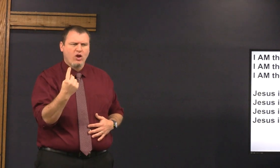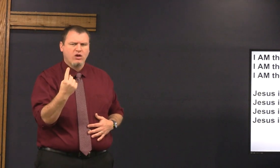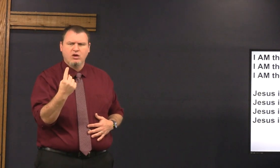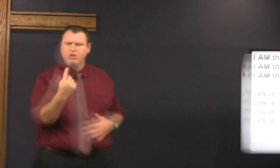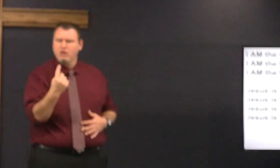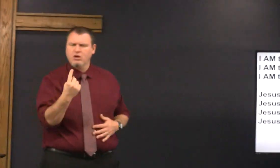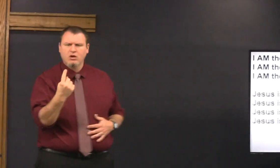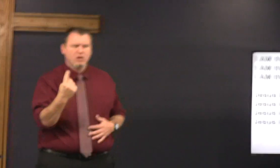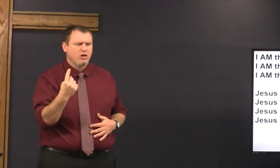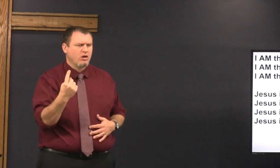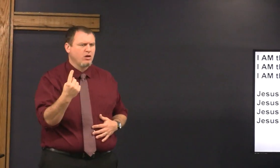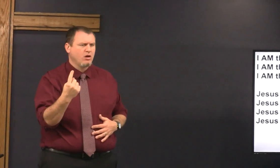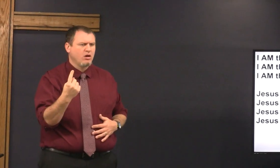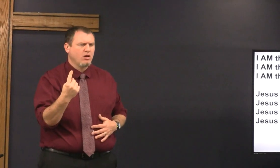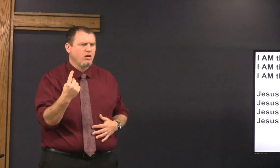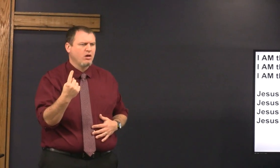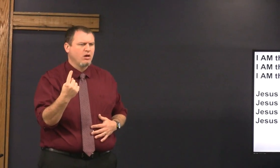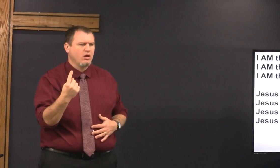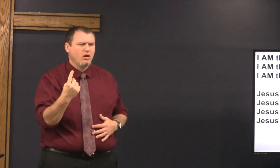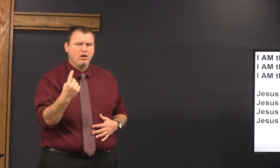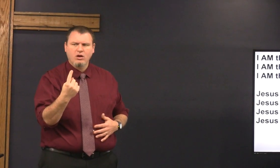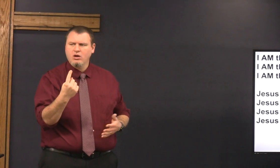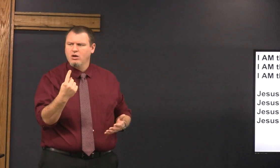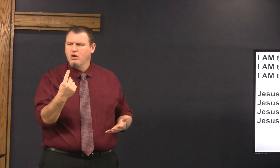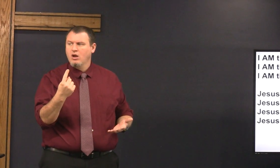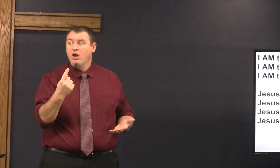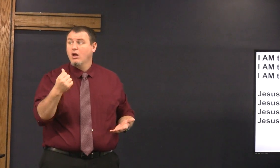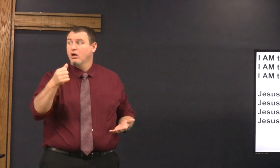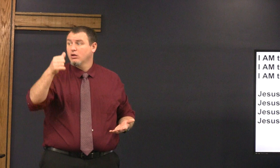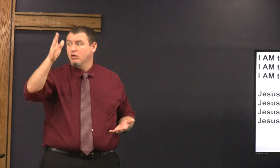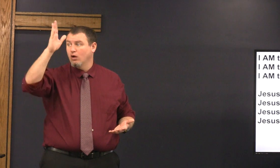the one that is never wrong